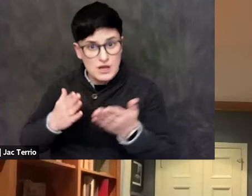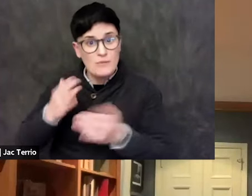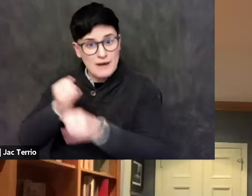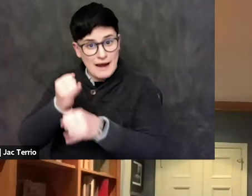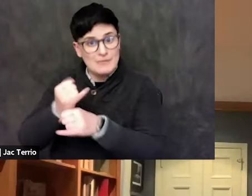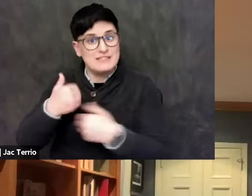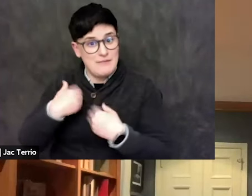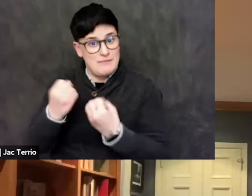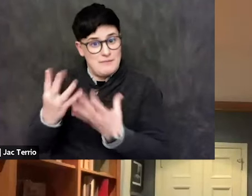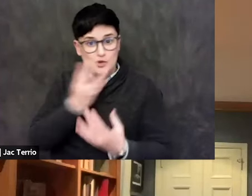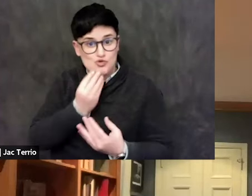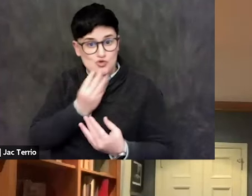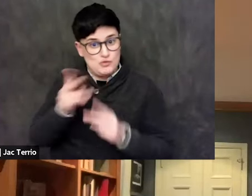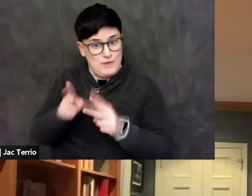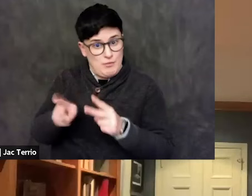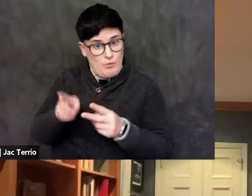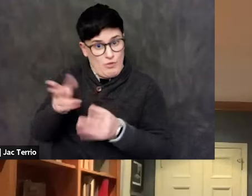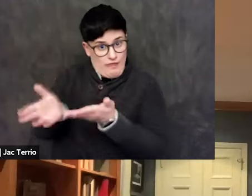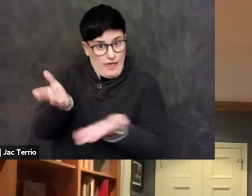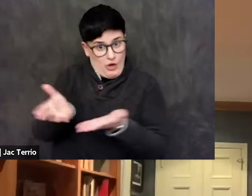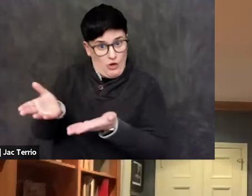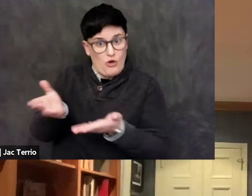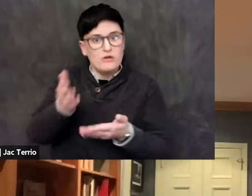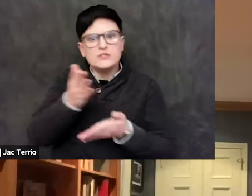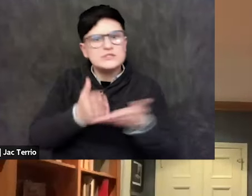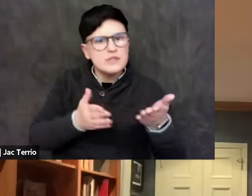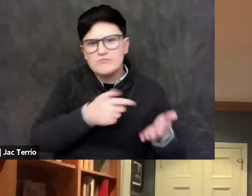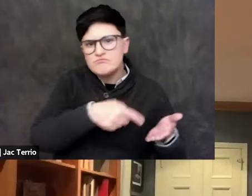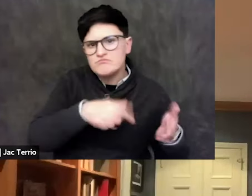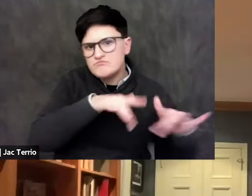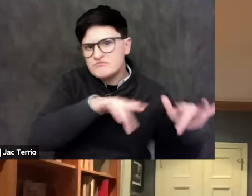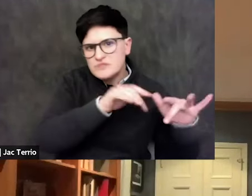There is some tendency among some folks on the left to,